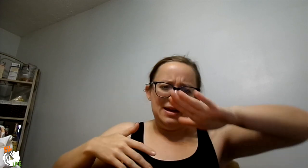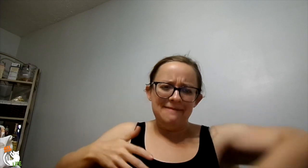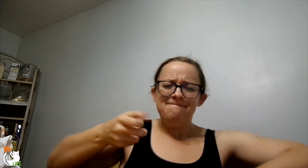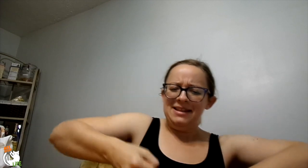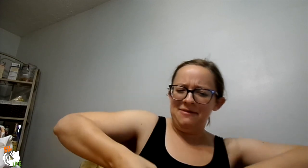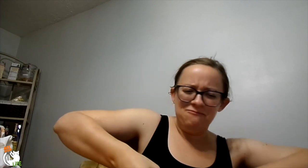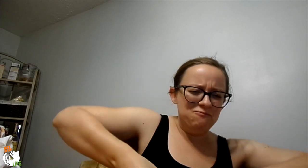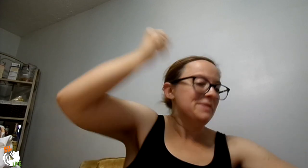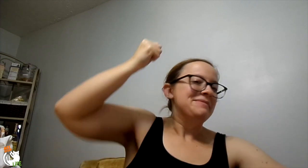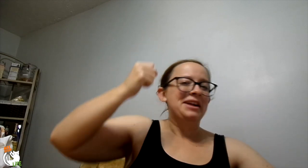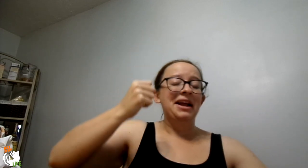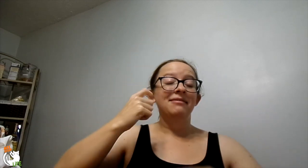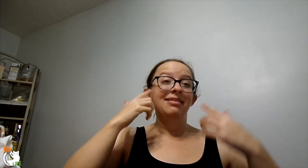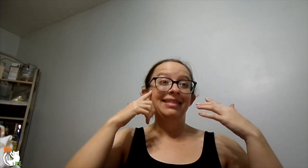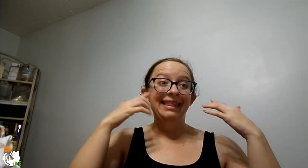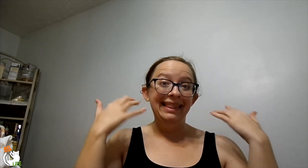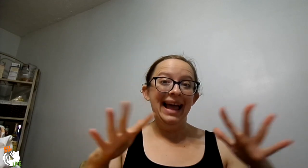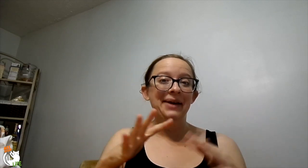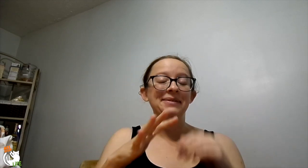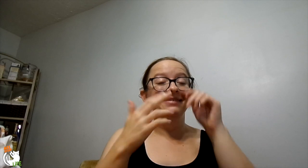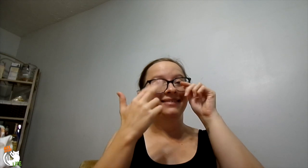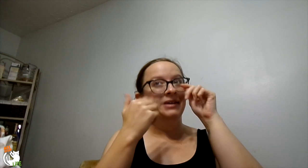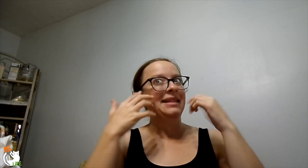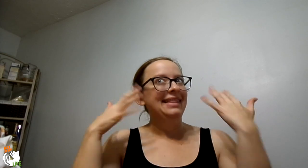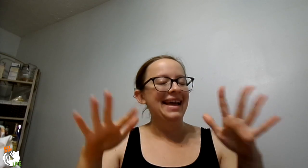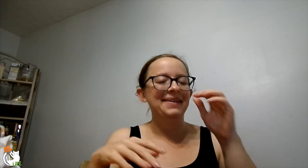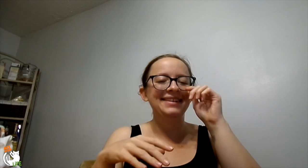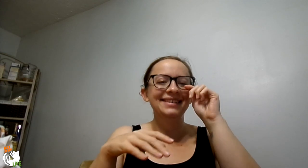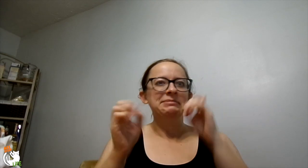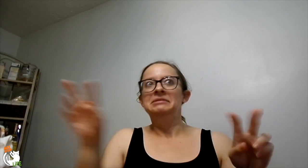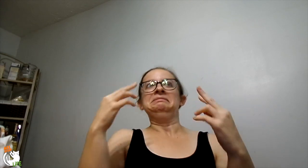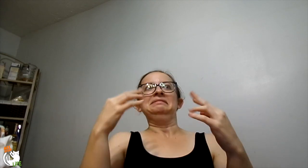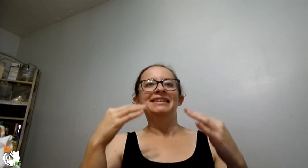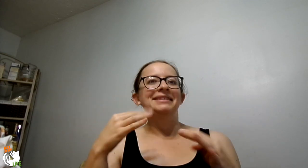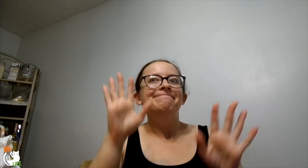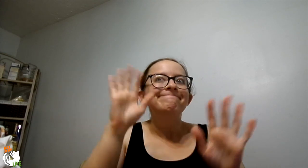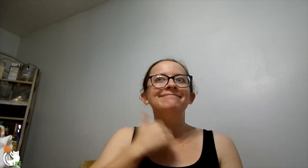So I put my hand down and ripped it off and it was so loud! It was really loud and everyone looks at me